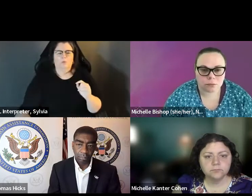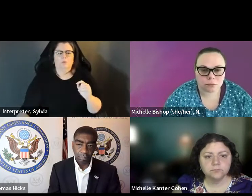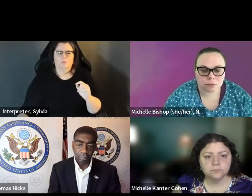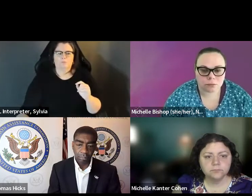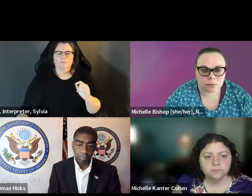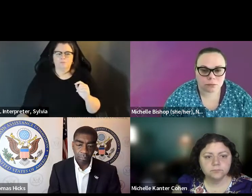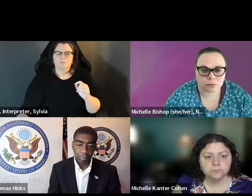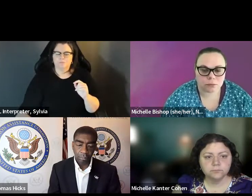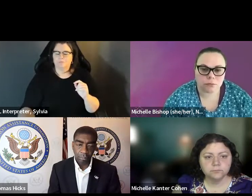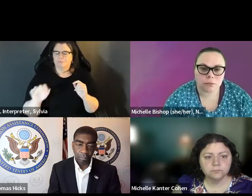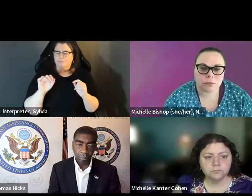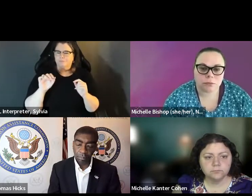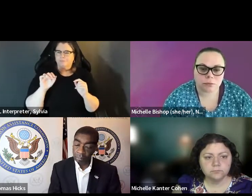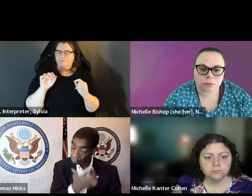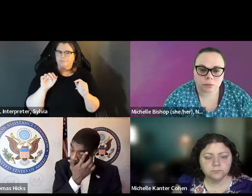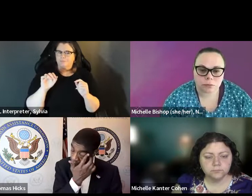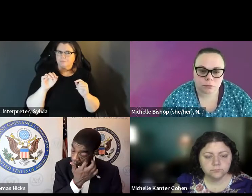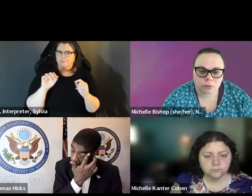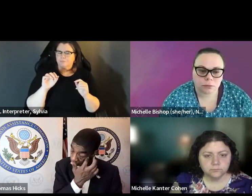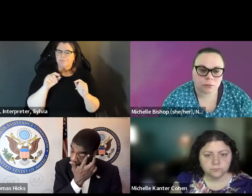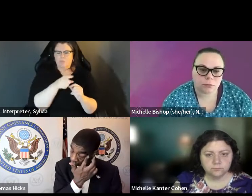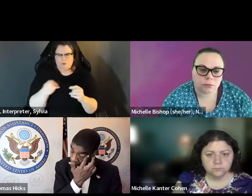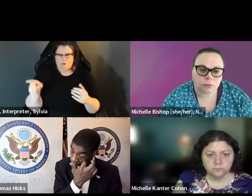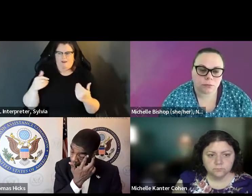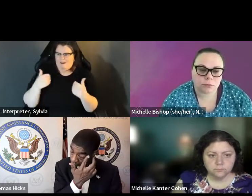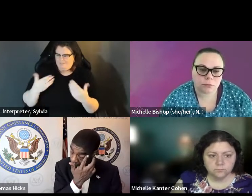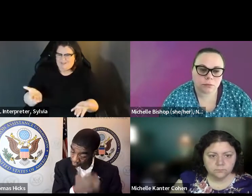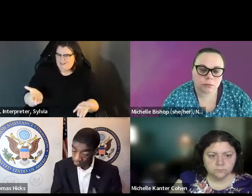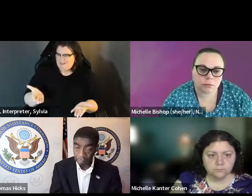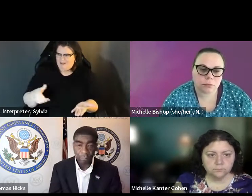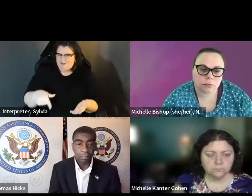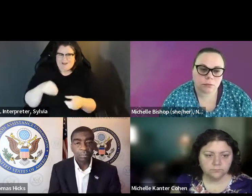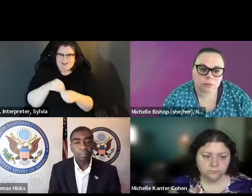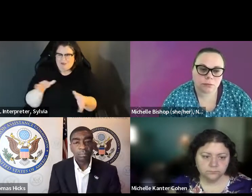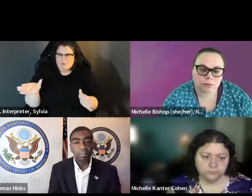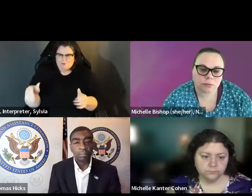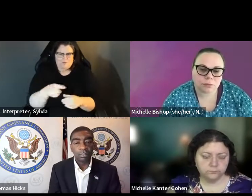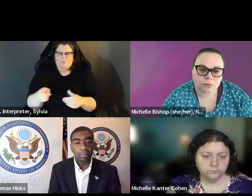Thank you so much for that, And I did just want to remind everyone for folks in the room. folks in the room, if you want to write questions on your If you want to write questions on your index cards, don't forget you can do that.